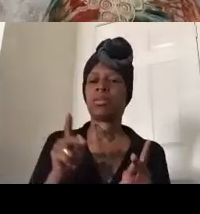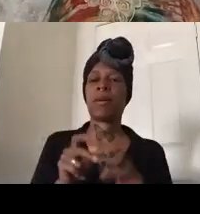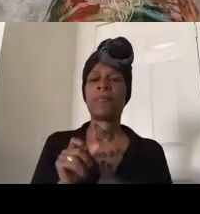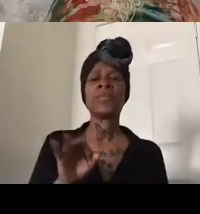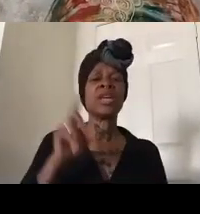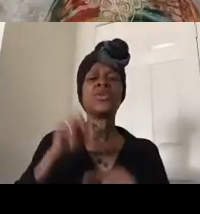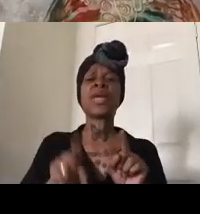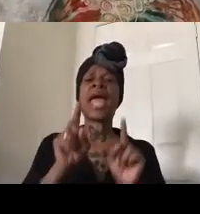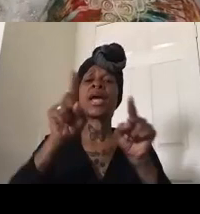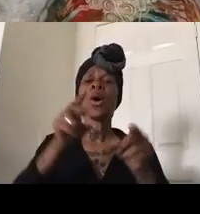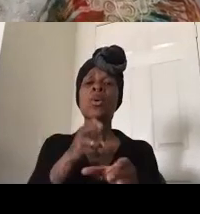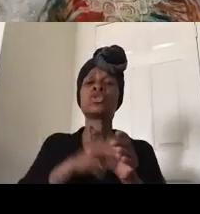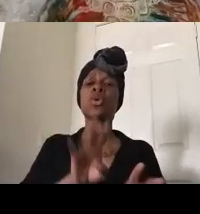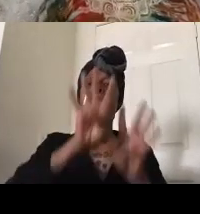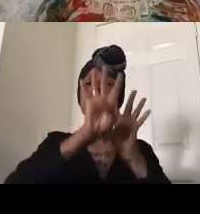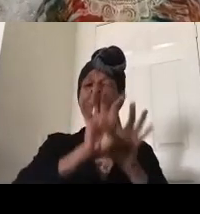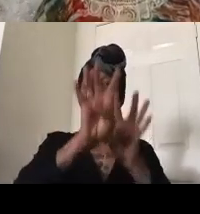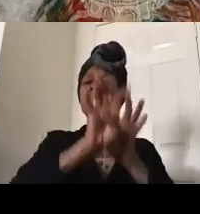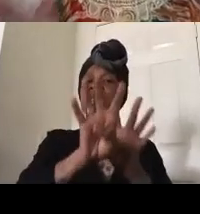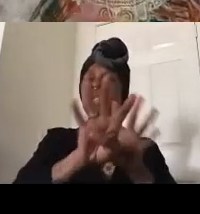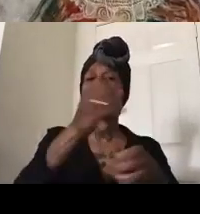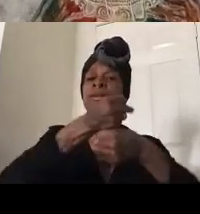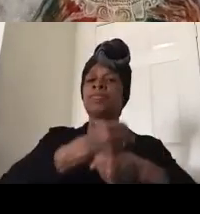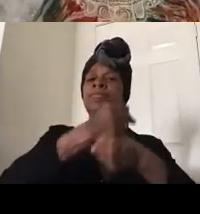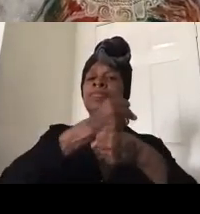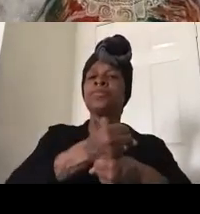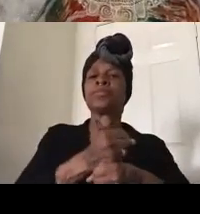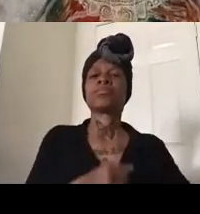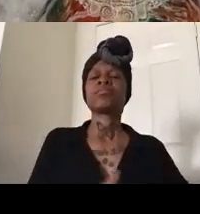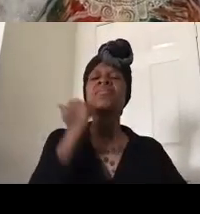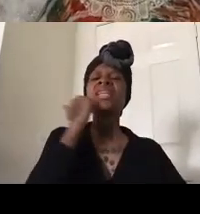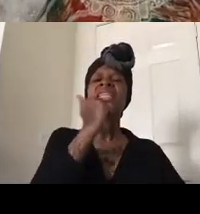protest we need you to here's a daily exercise